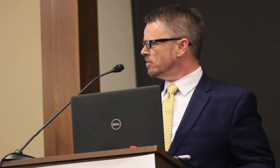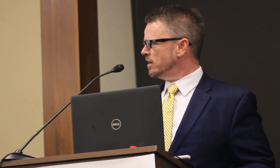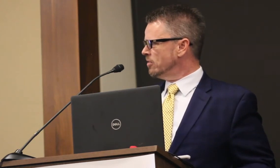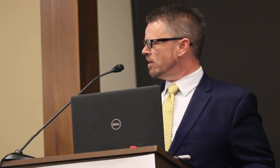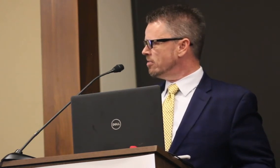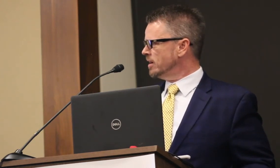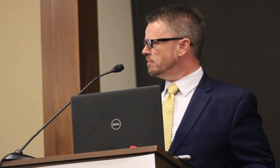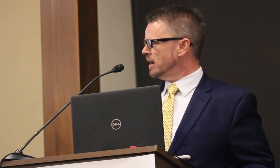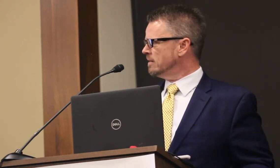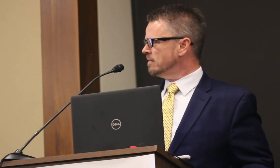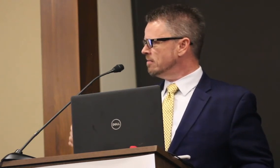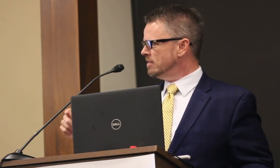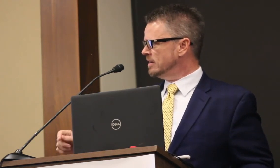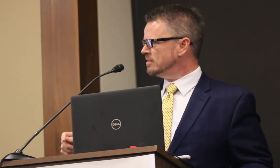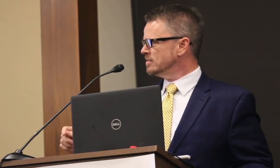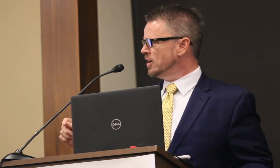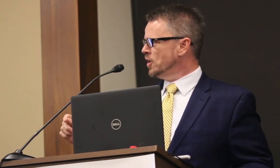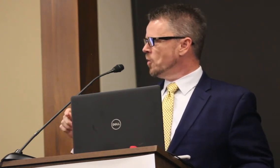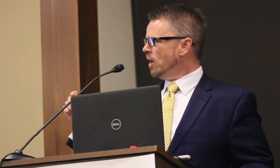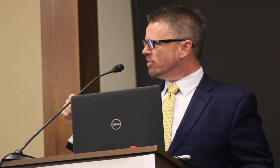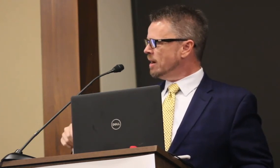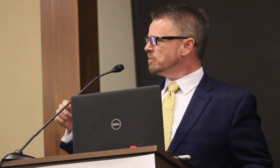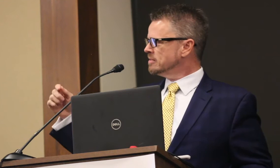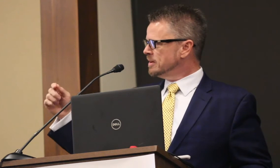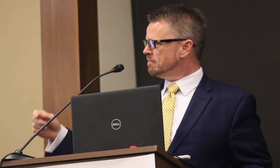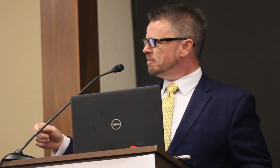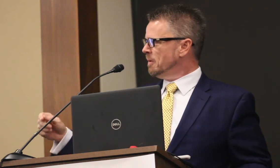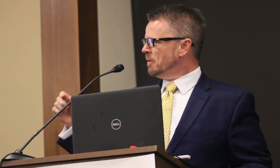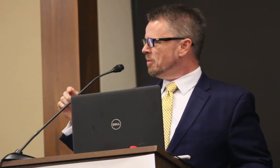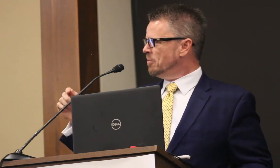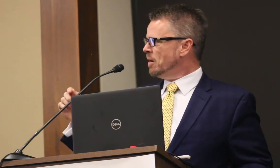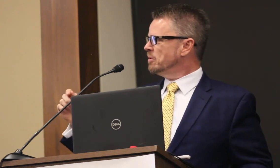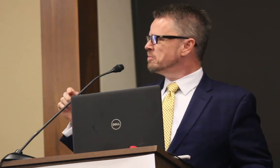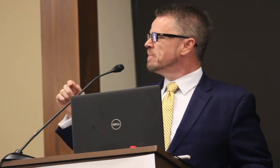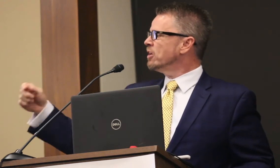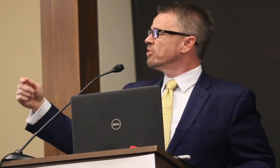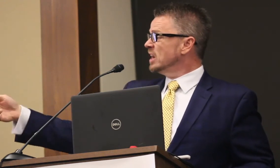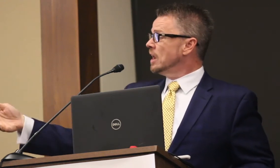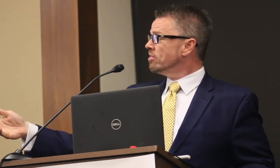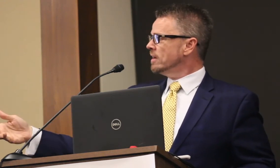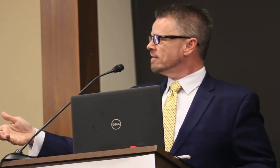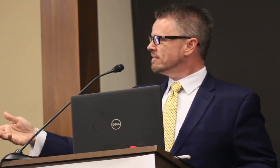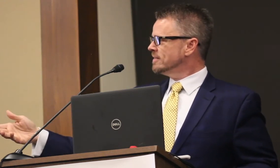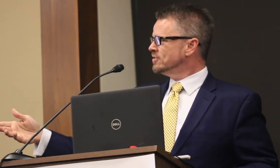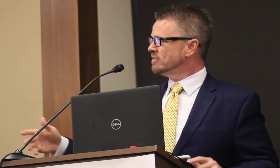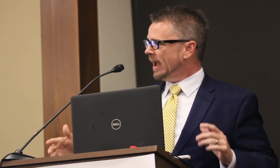way or the other I think about this, while that was, that was better than nothing, to